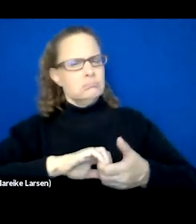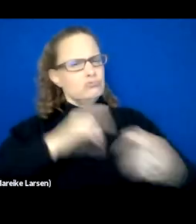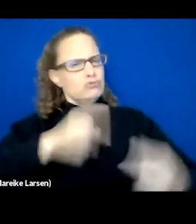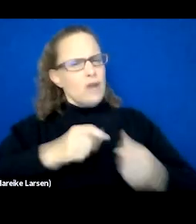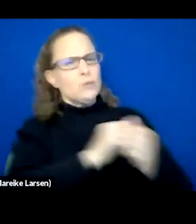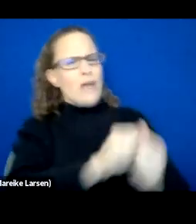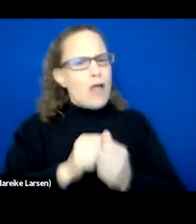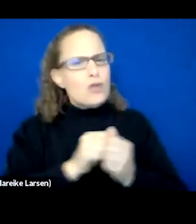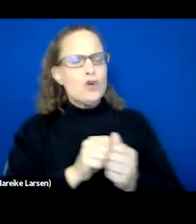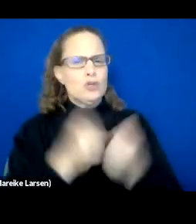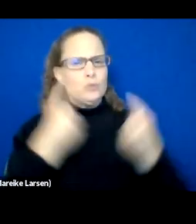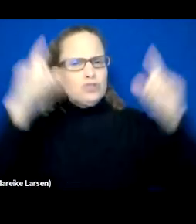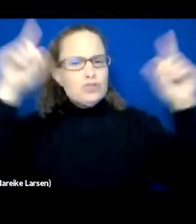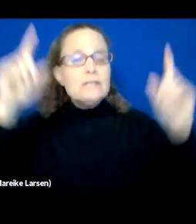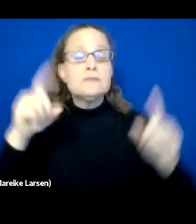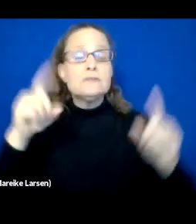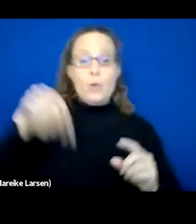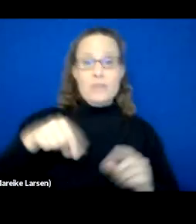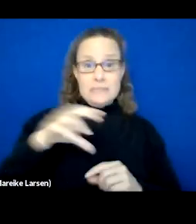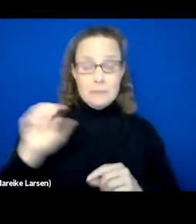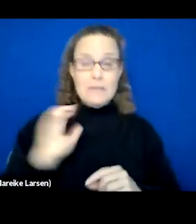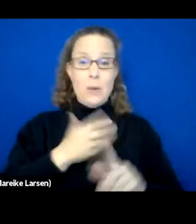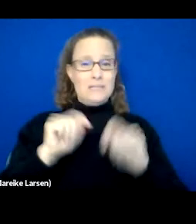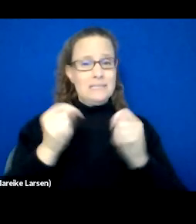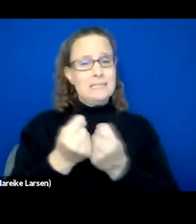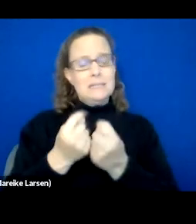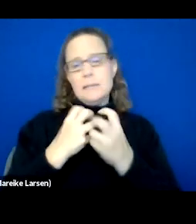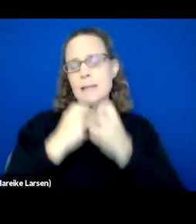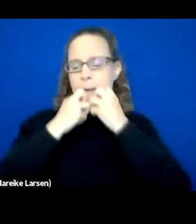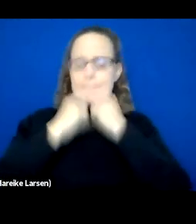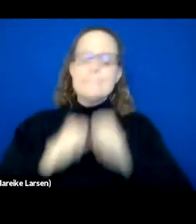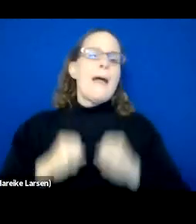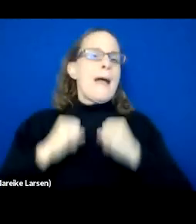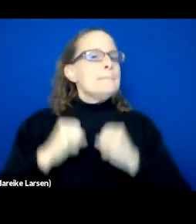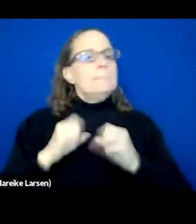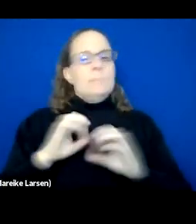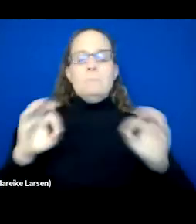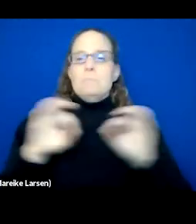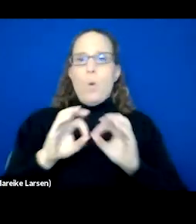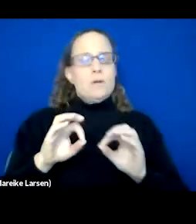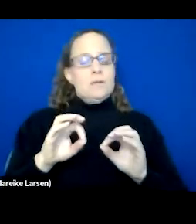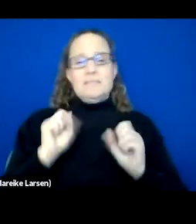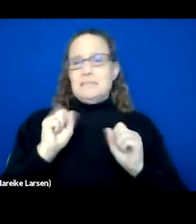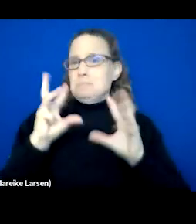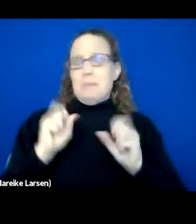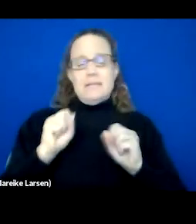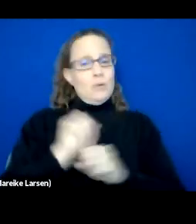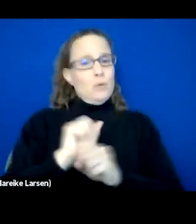So this company and our team is very important to just say this, it's amazing working with my team